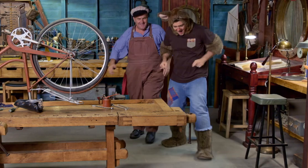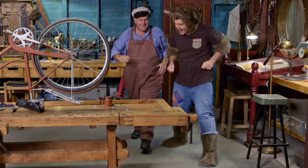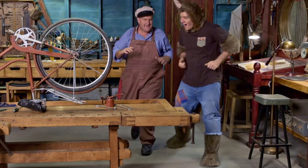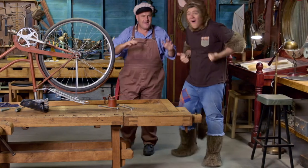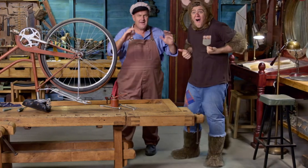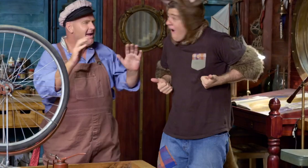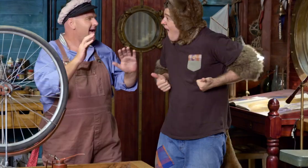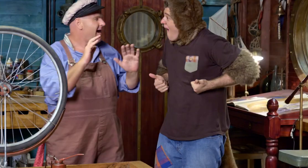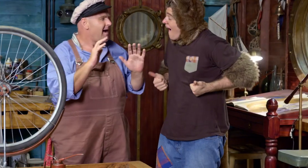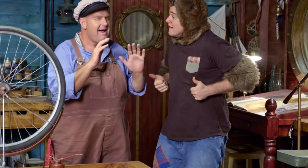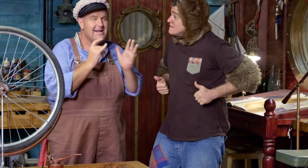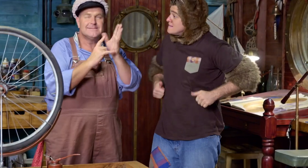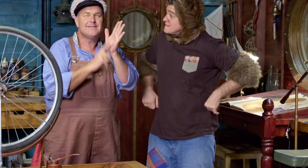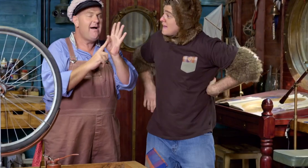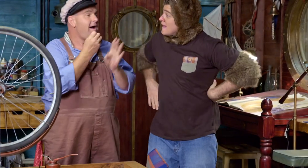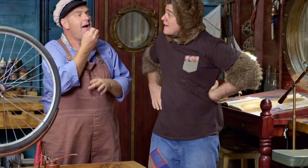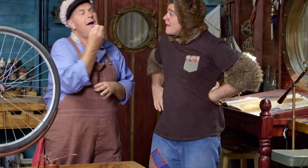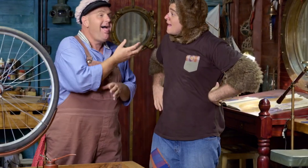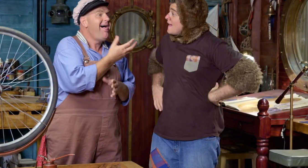Ah-ha. Possum, did Sally tell you where the bike was?